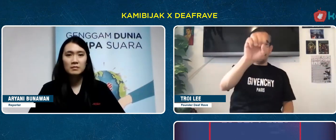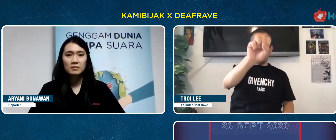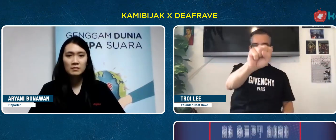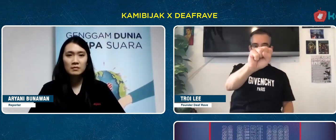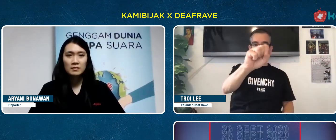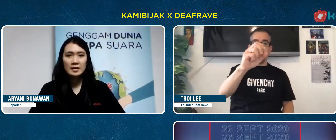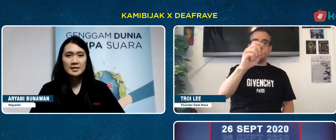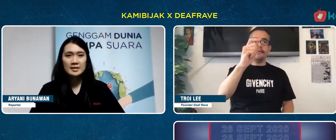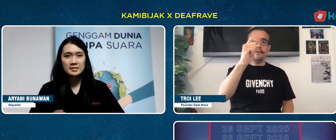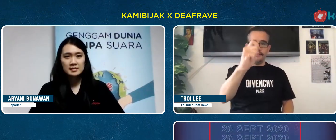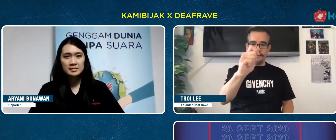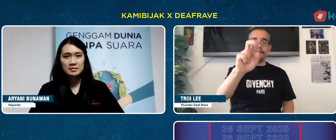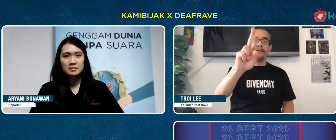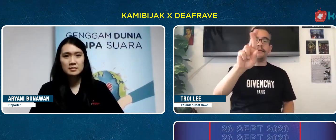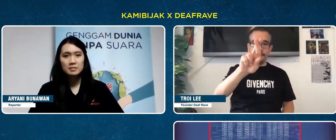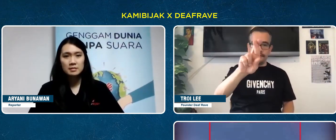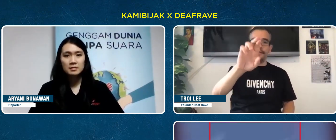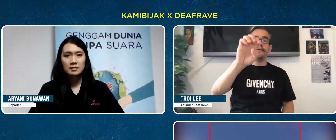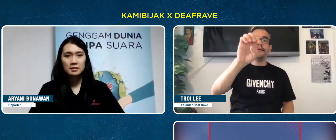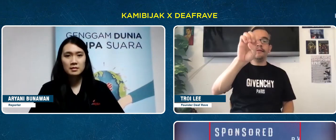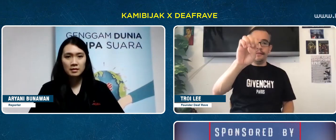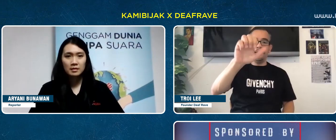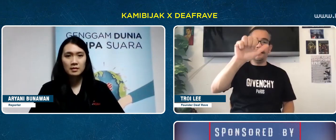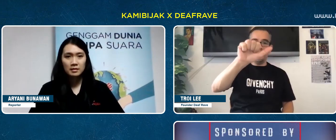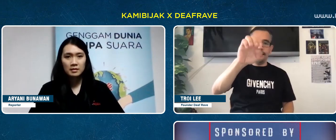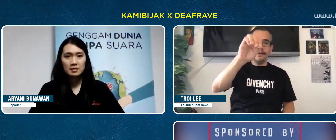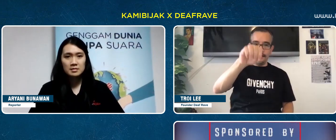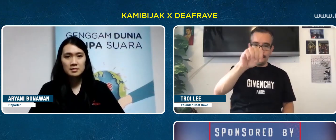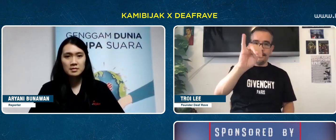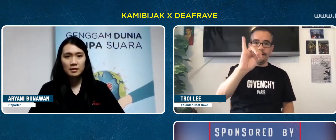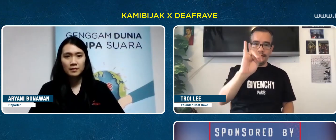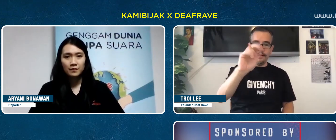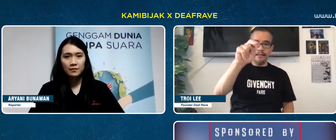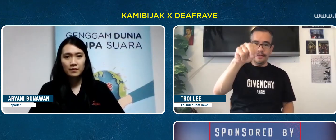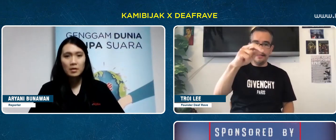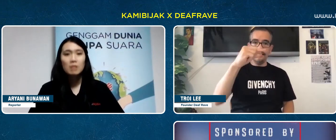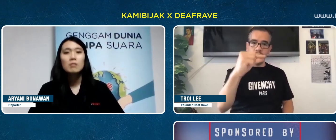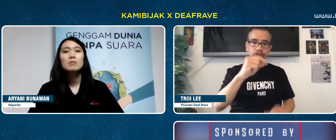Streaming.